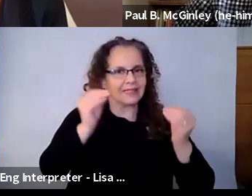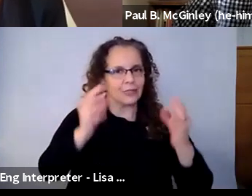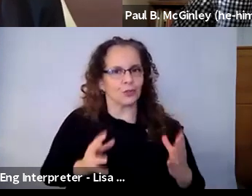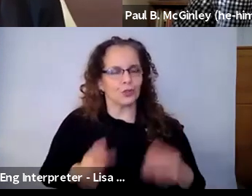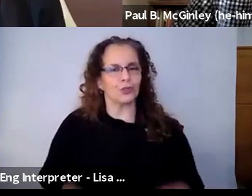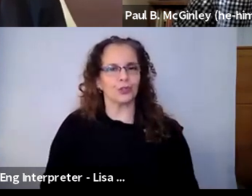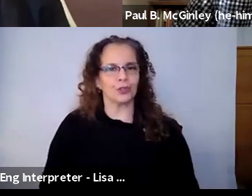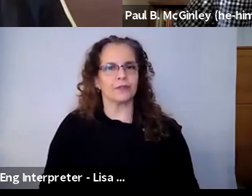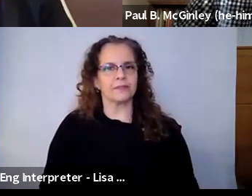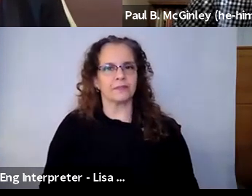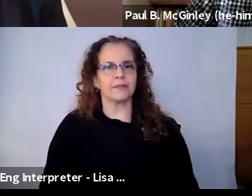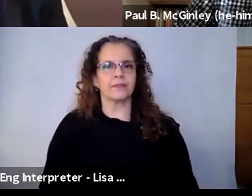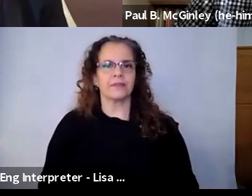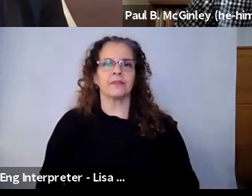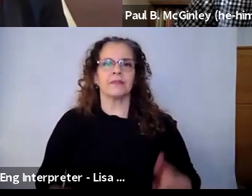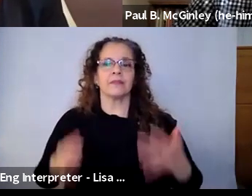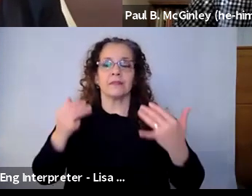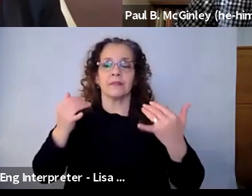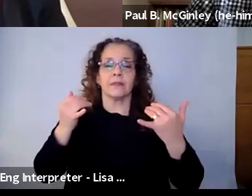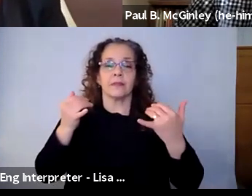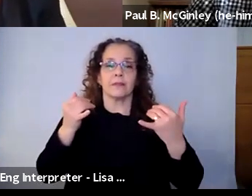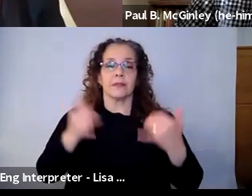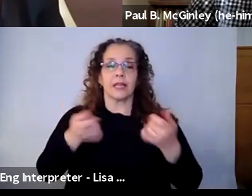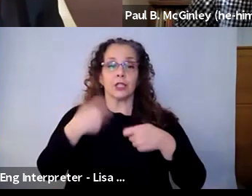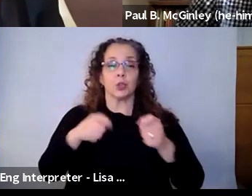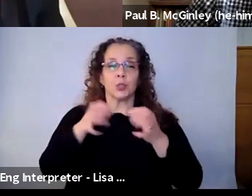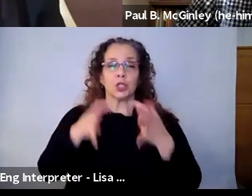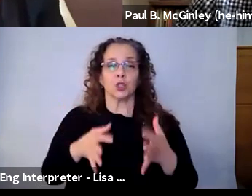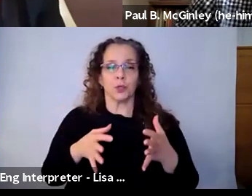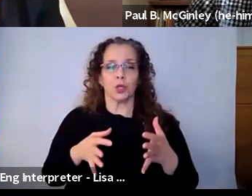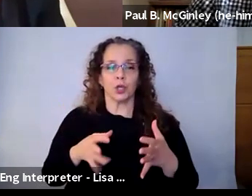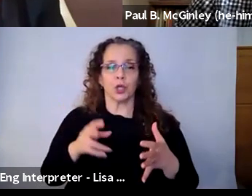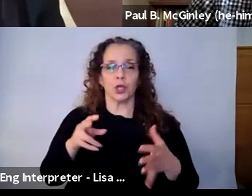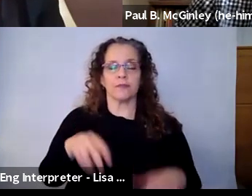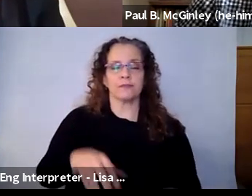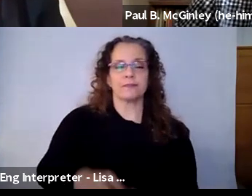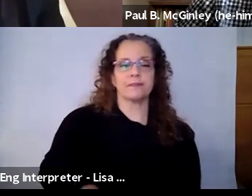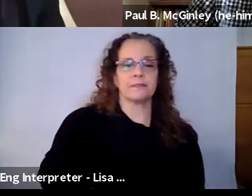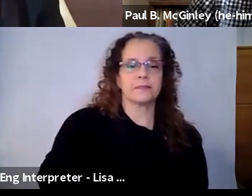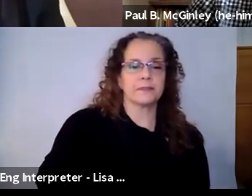David Shane: I love that idea of the game changer. I think that's a great framing to ask all of you. What are your game